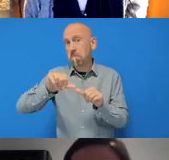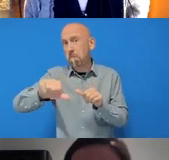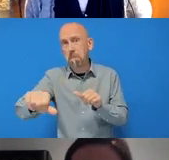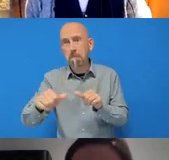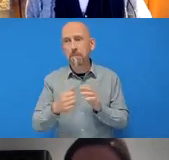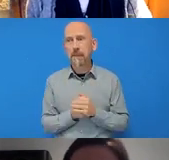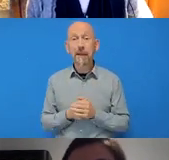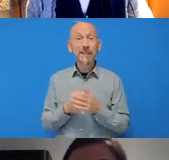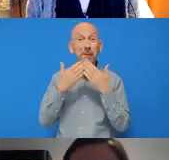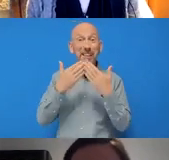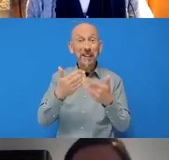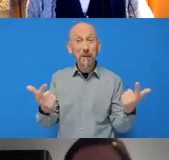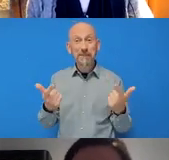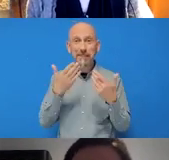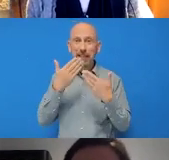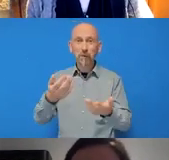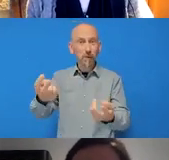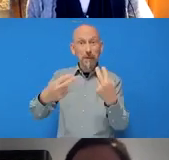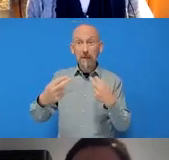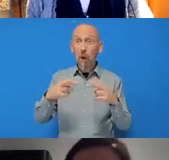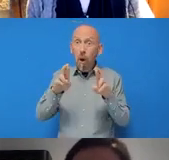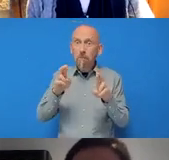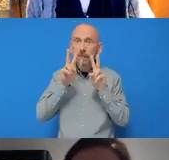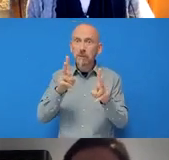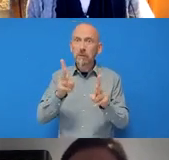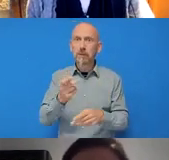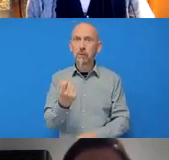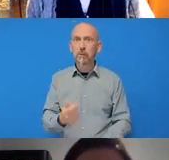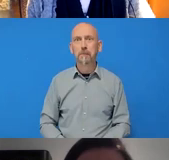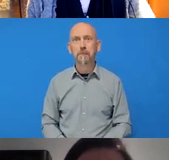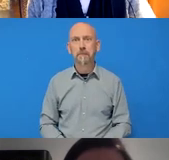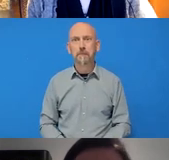We hope to see you again soon. Freya: Thank you again, I’m happy to stick